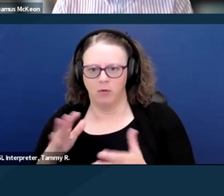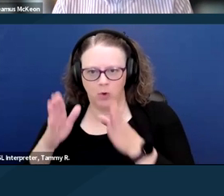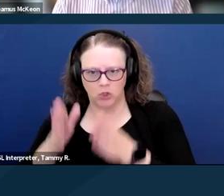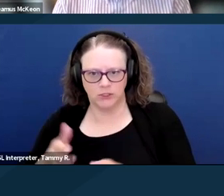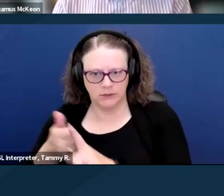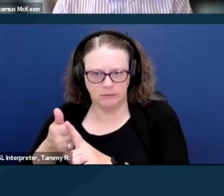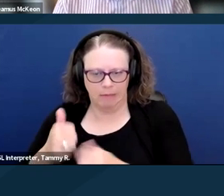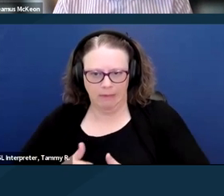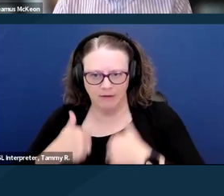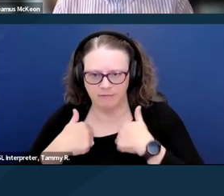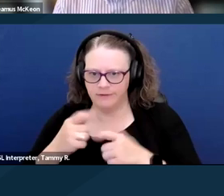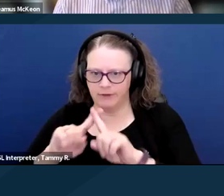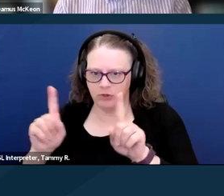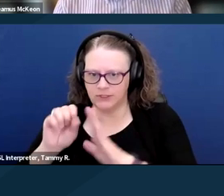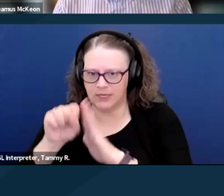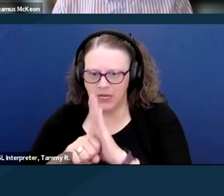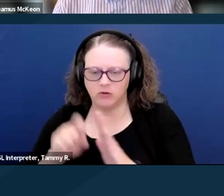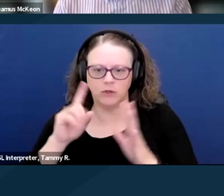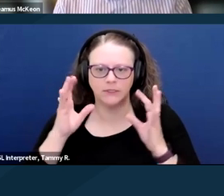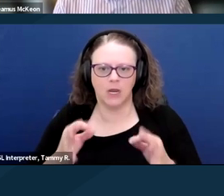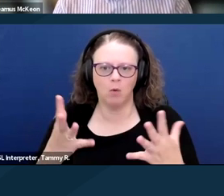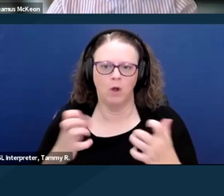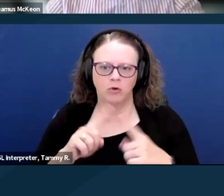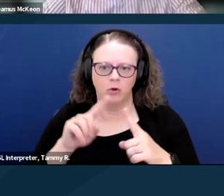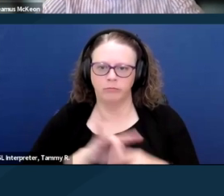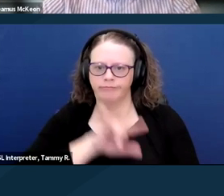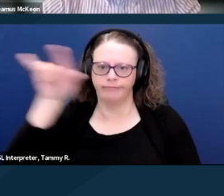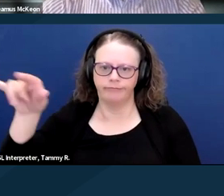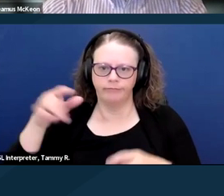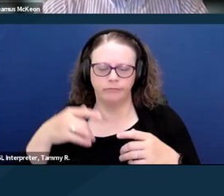whether they choose to travel abroad would have an impact on their benefits as well.